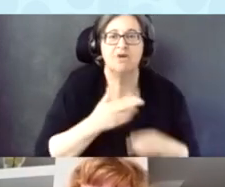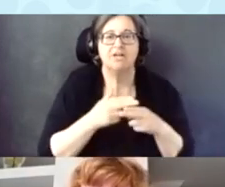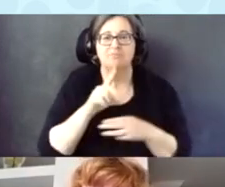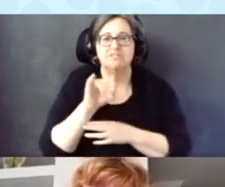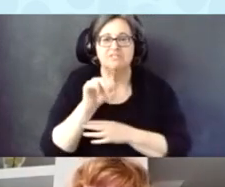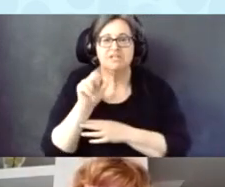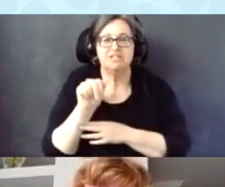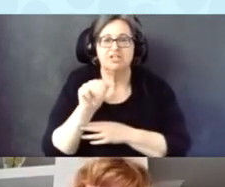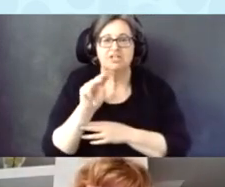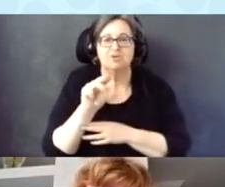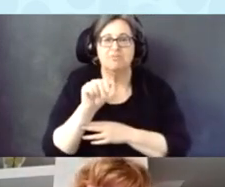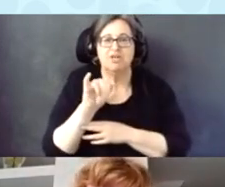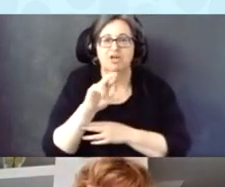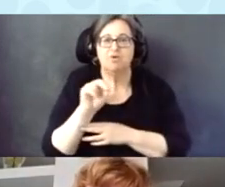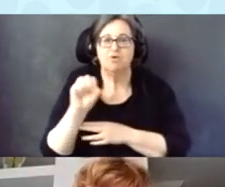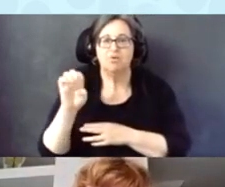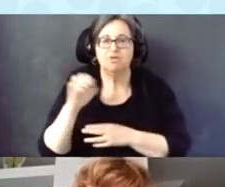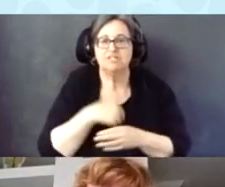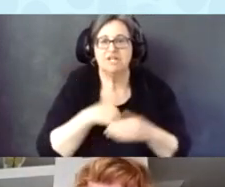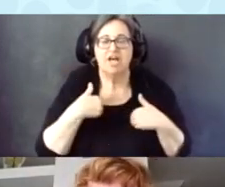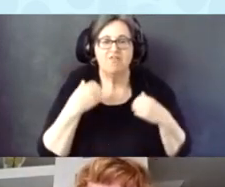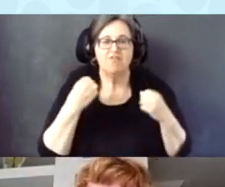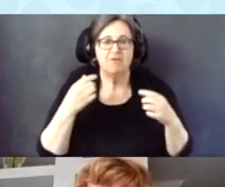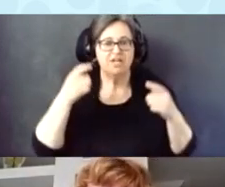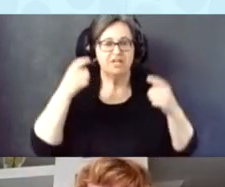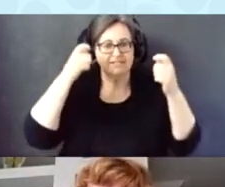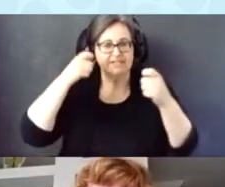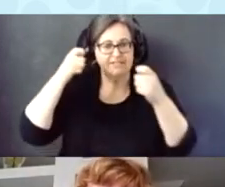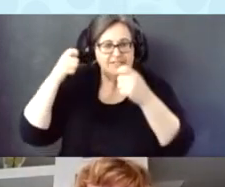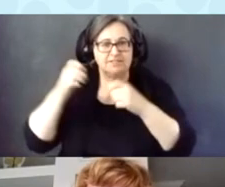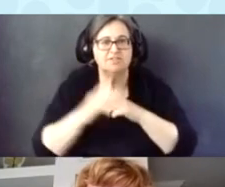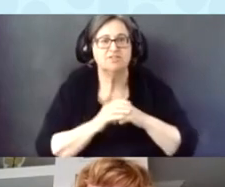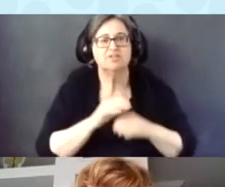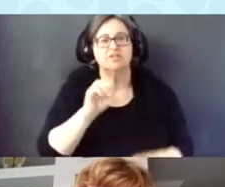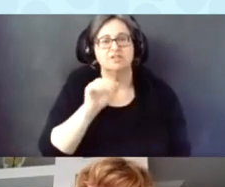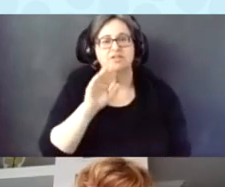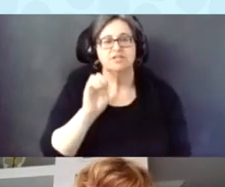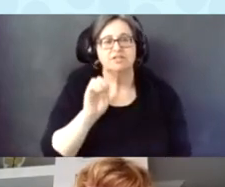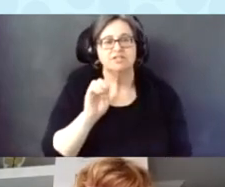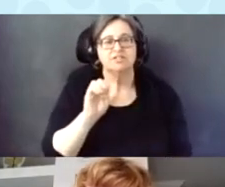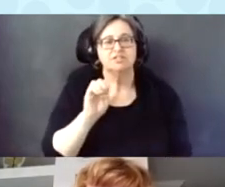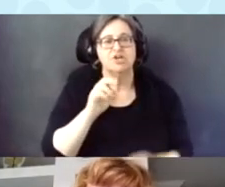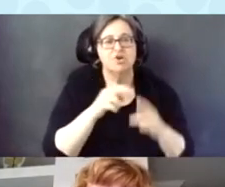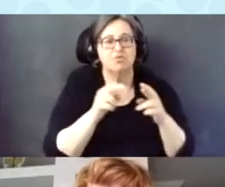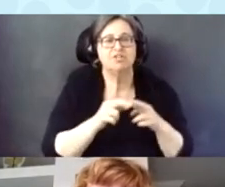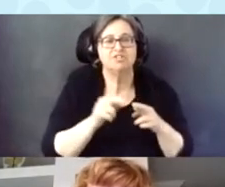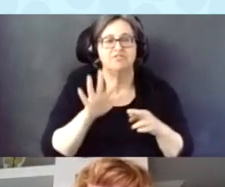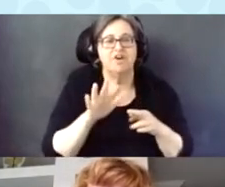And one of them is a SABE Region 5 Board member.